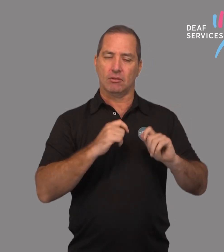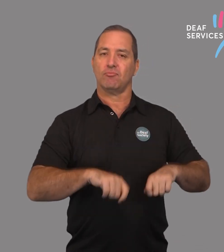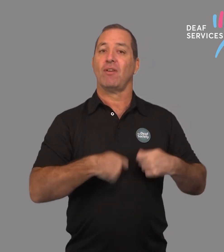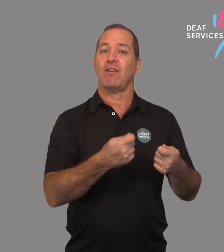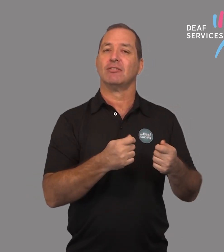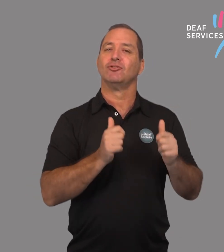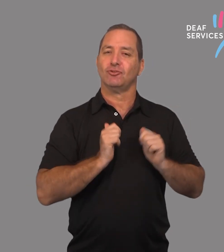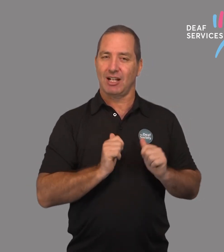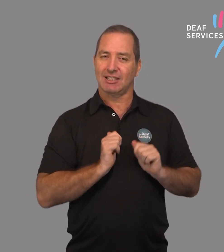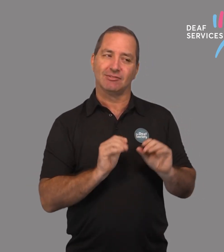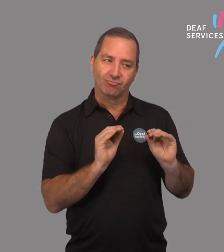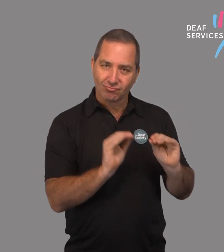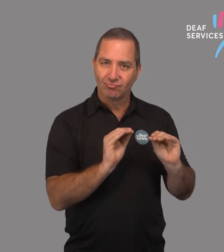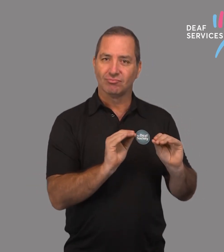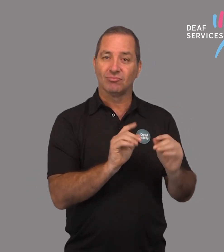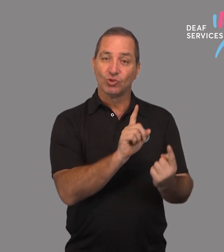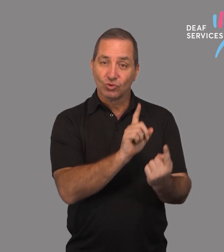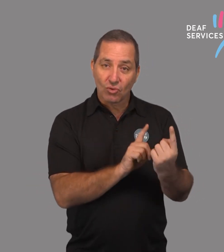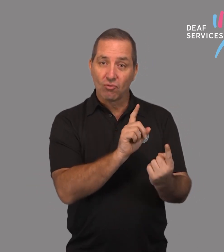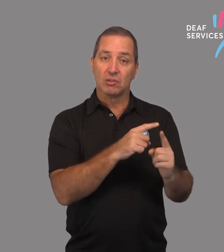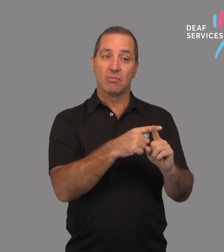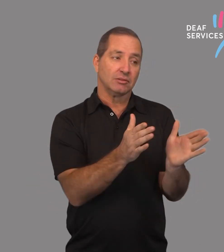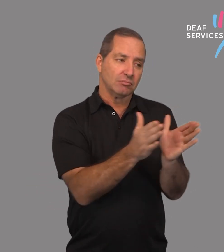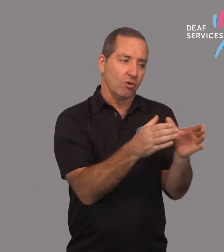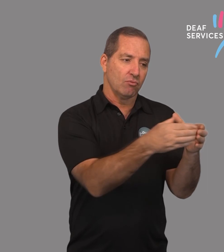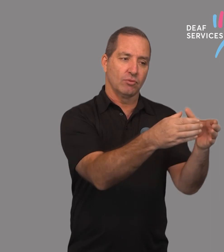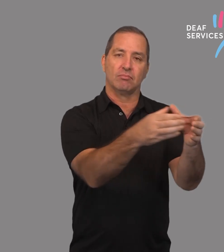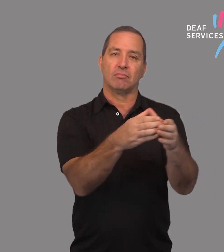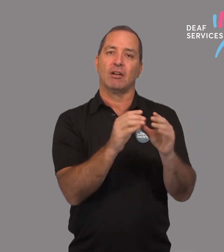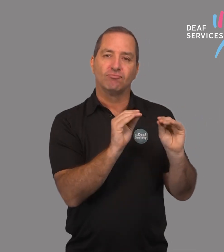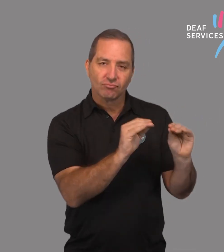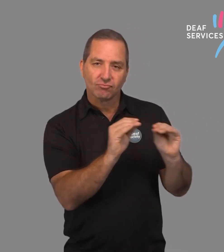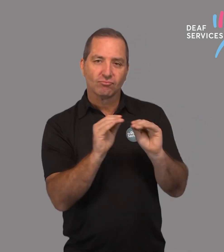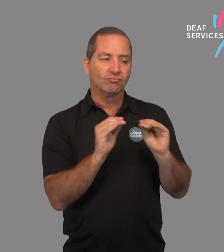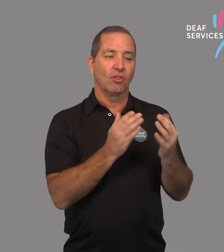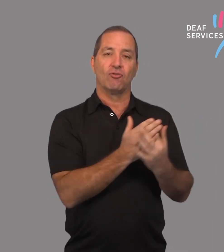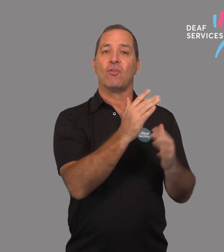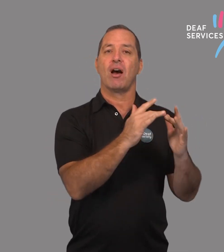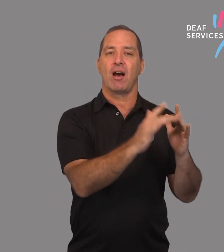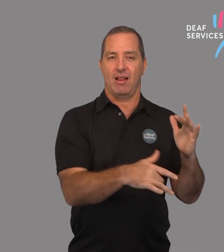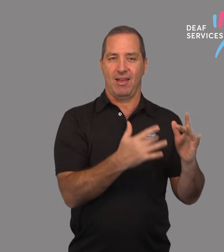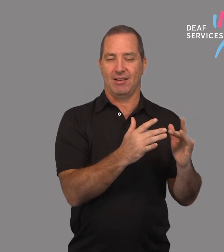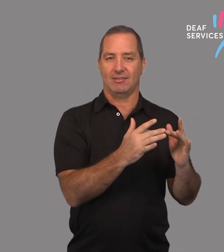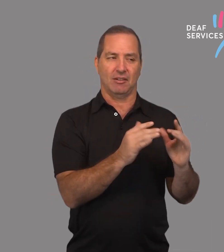we will be providing social distance learning online via Zoom, in small group workshops and 1:1 tutoring.